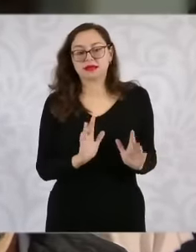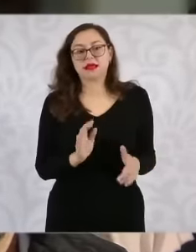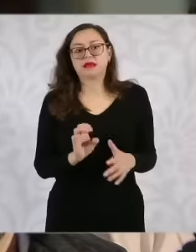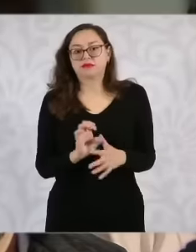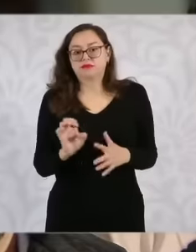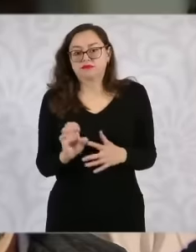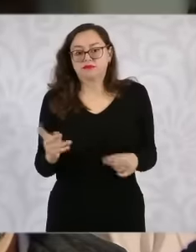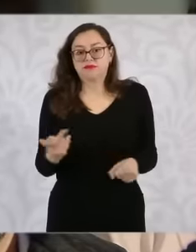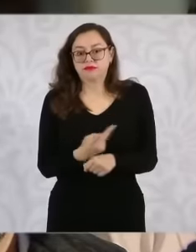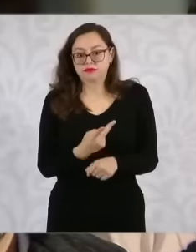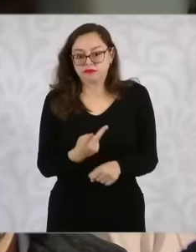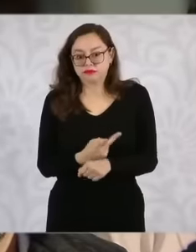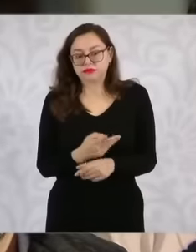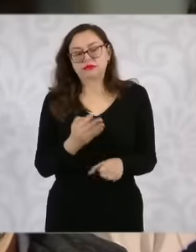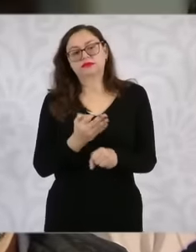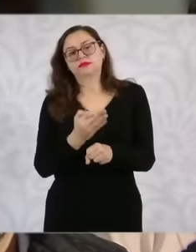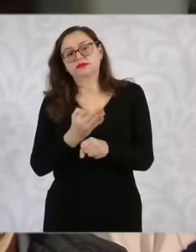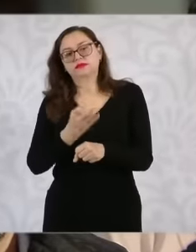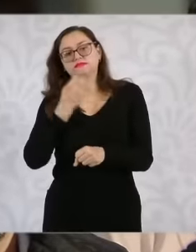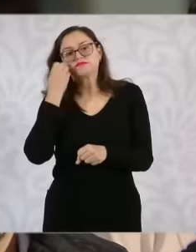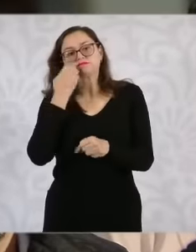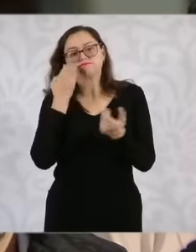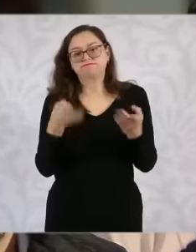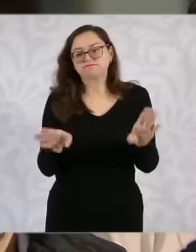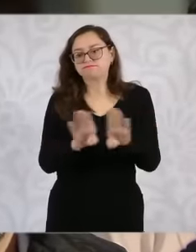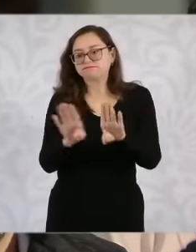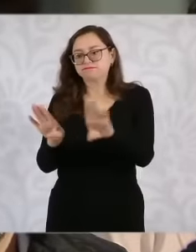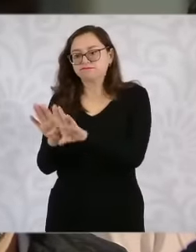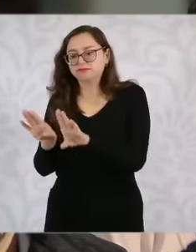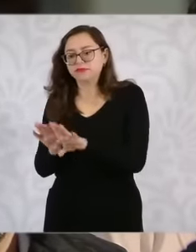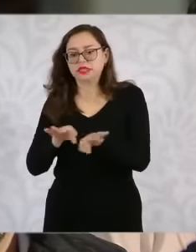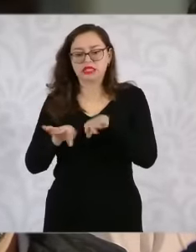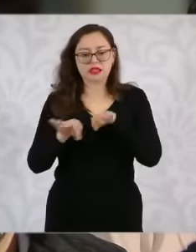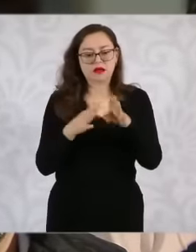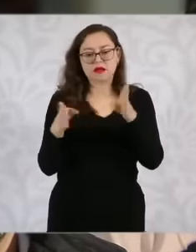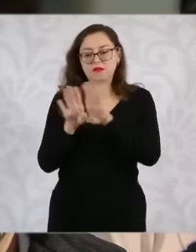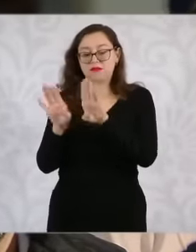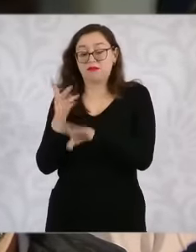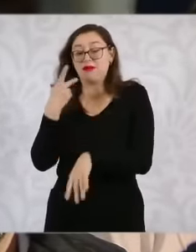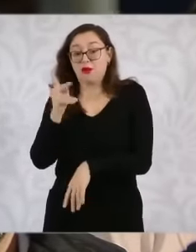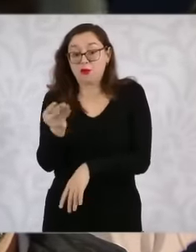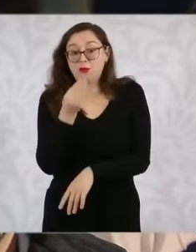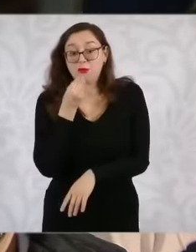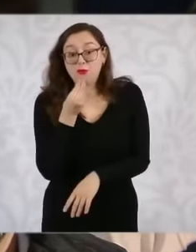school or go to work because food is very important that is on the